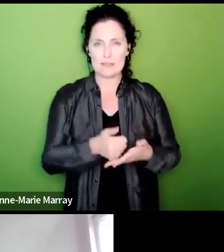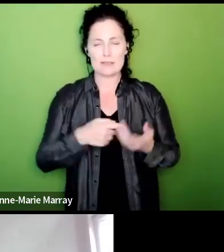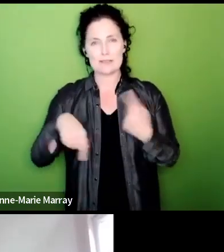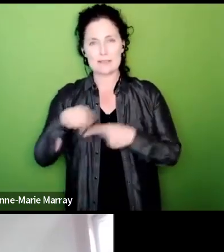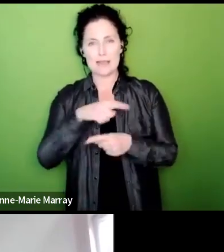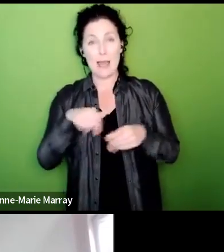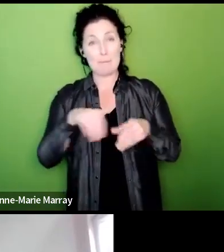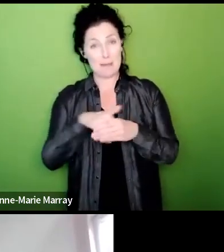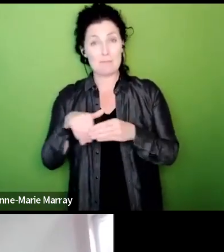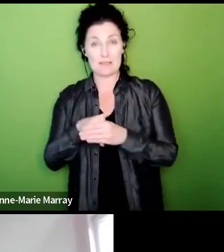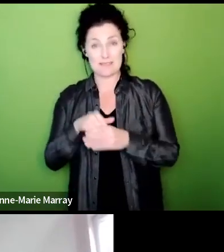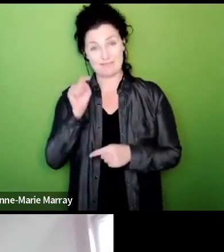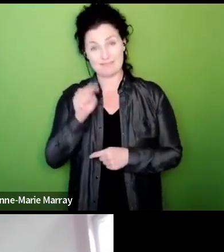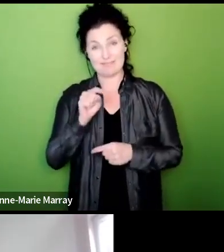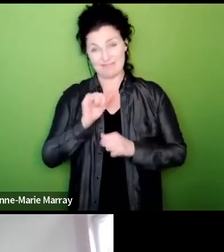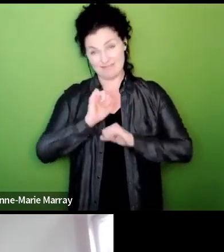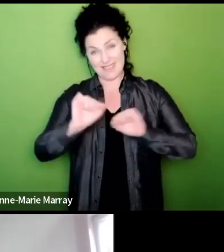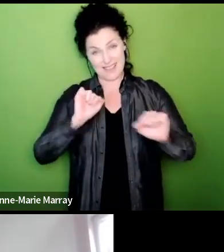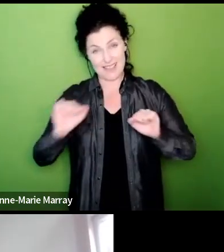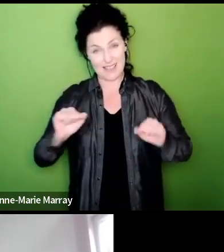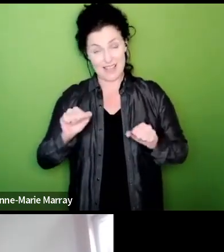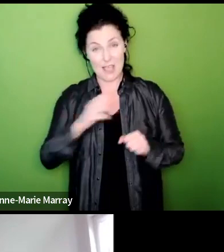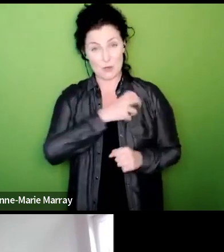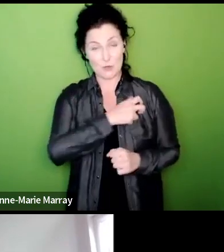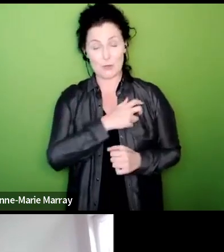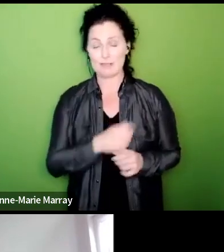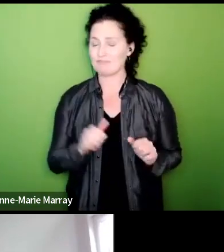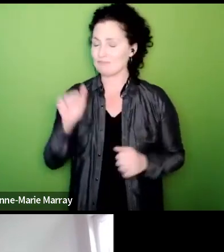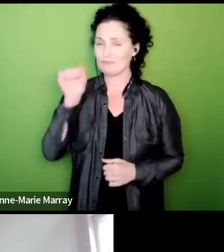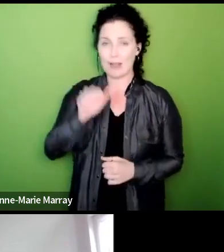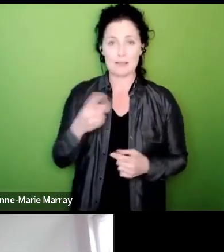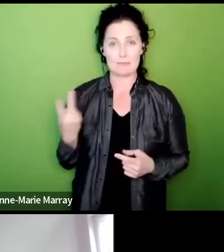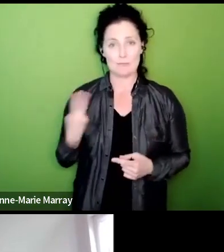you know an absolutely key point that both Mark and I would want to echo because you